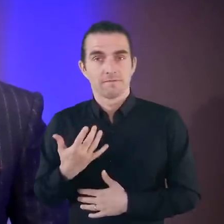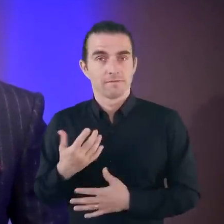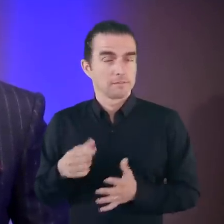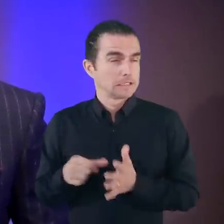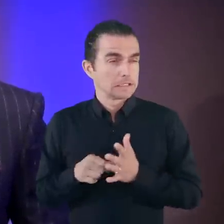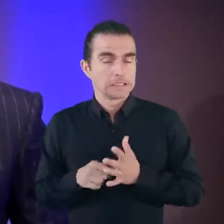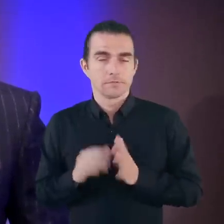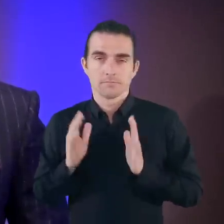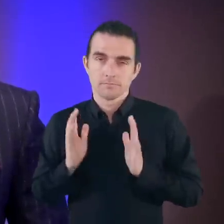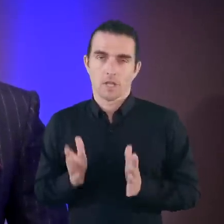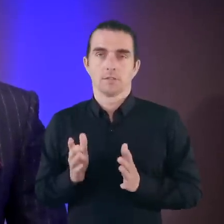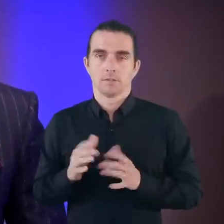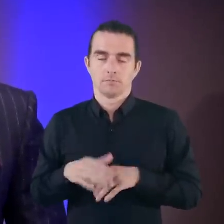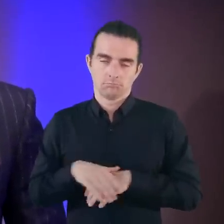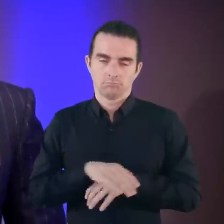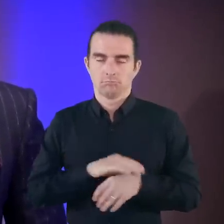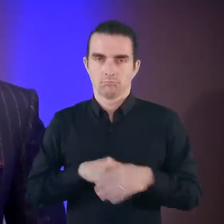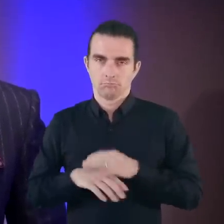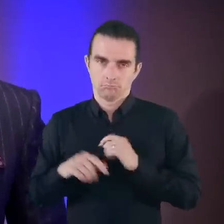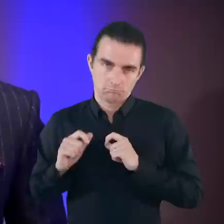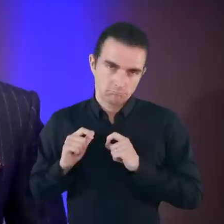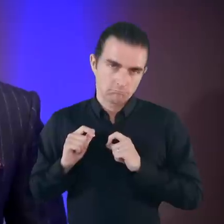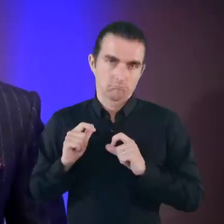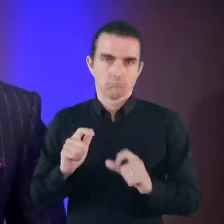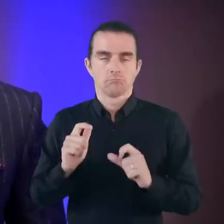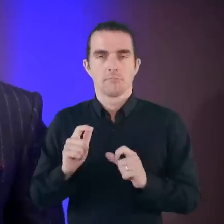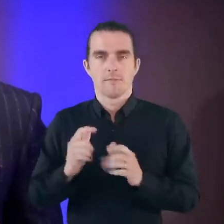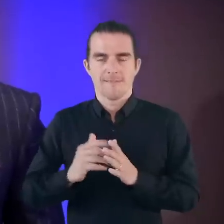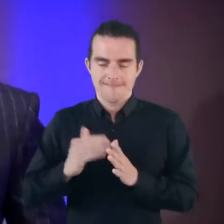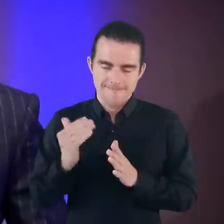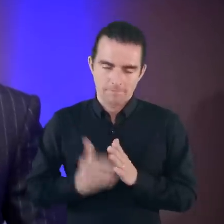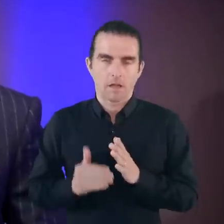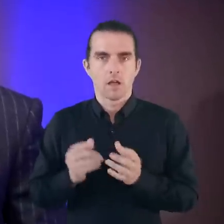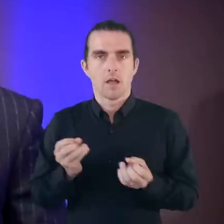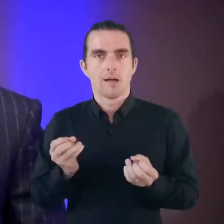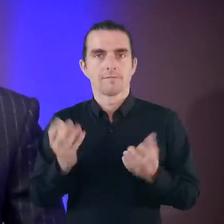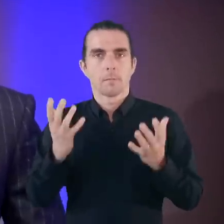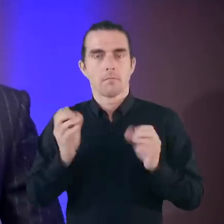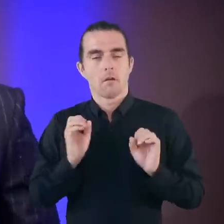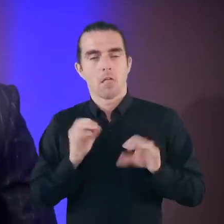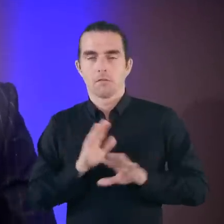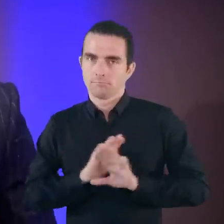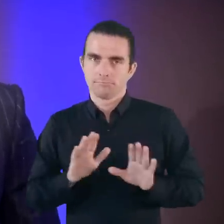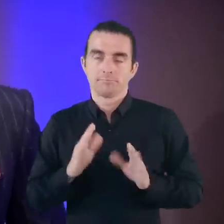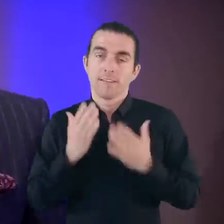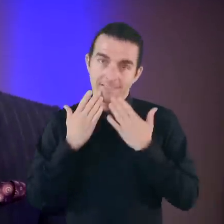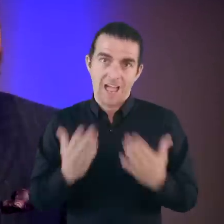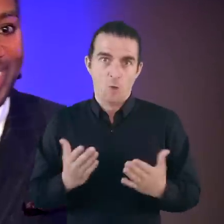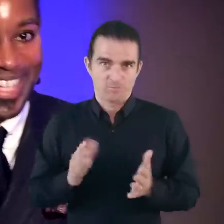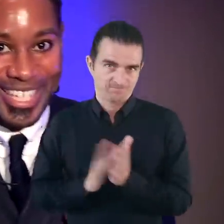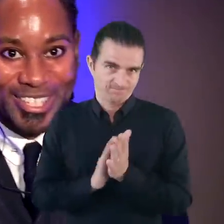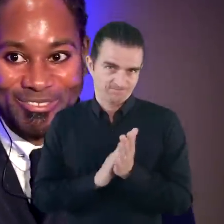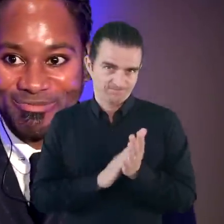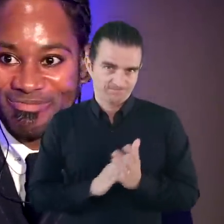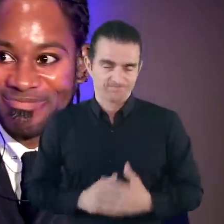face life with a grin. And above all, never give in. Thank you.